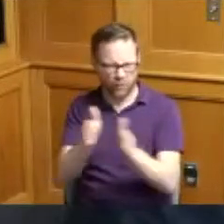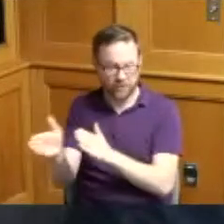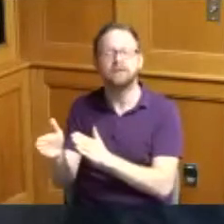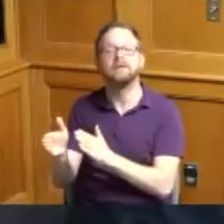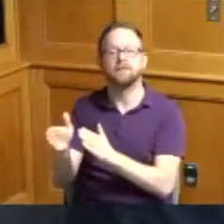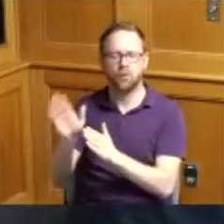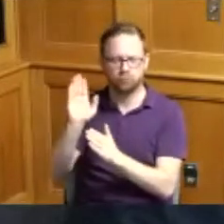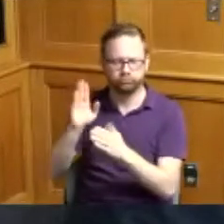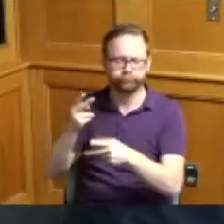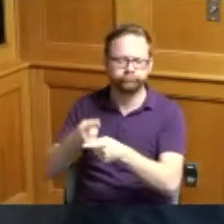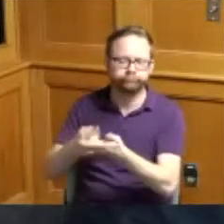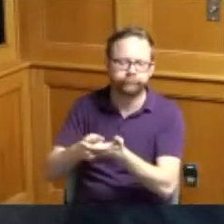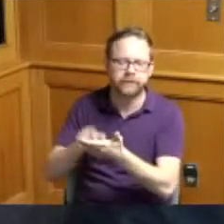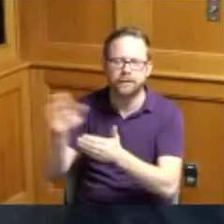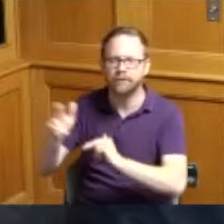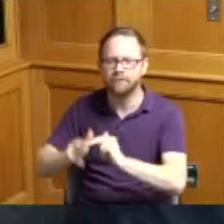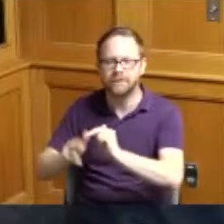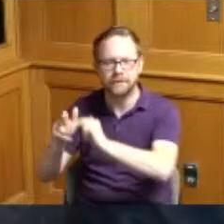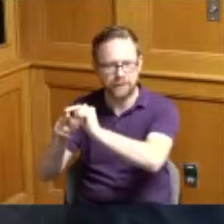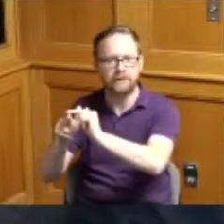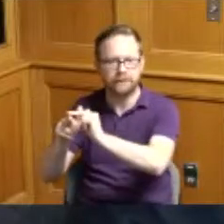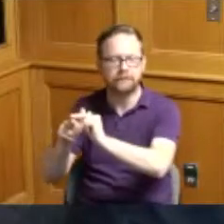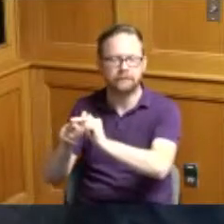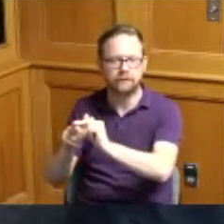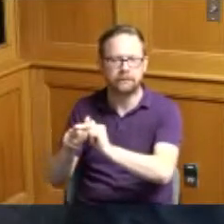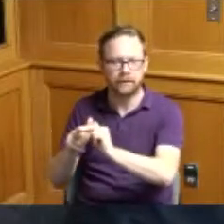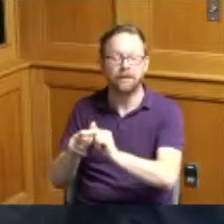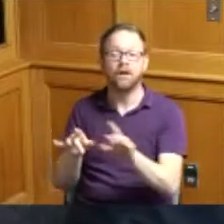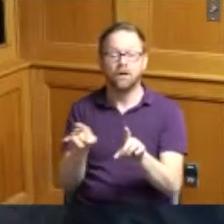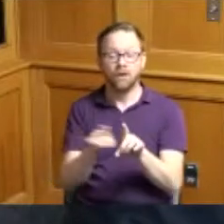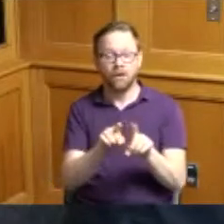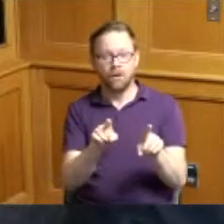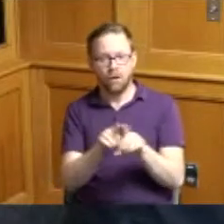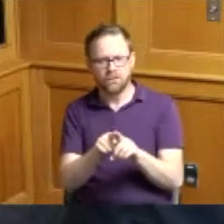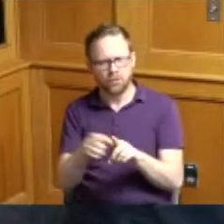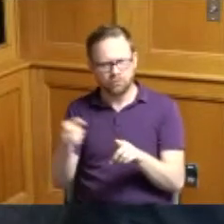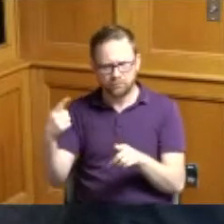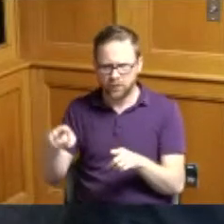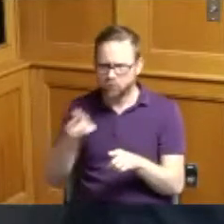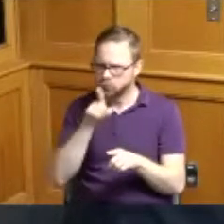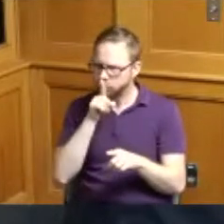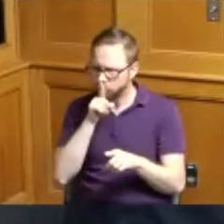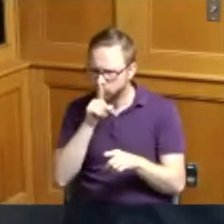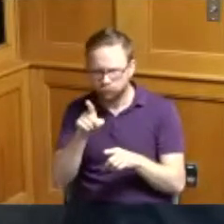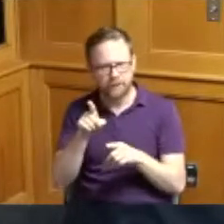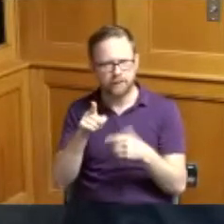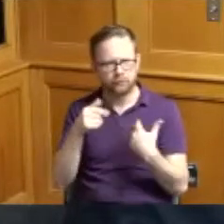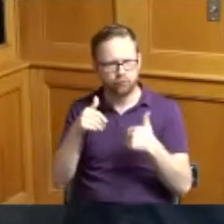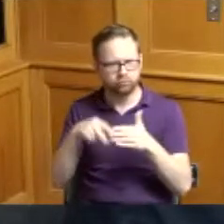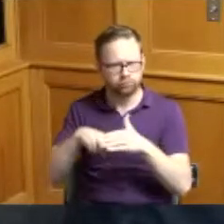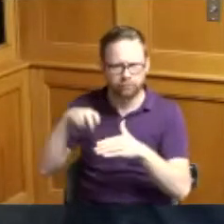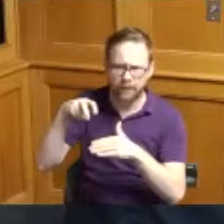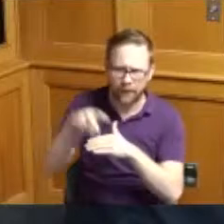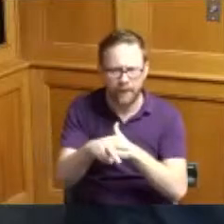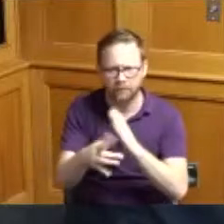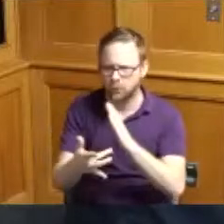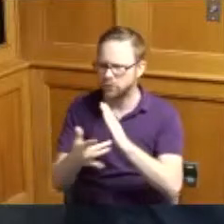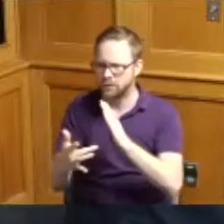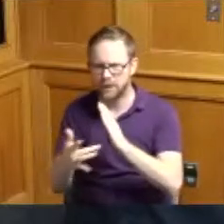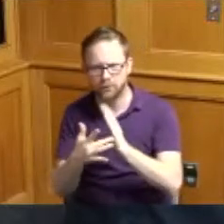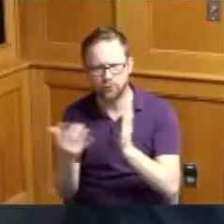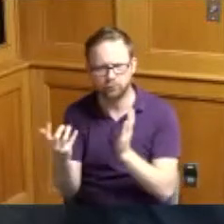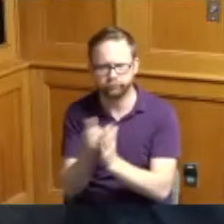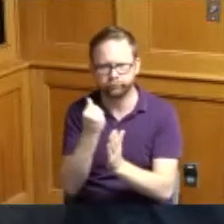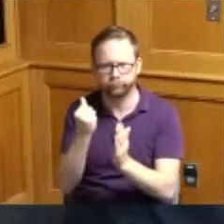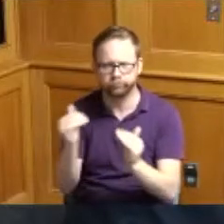also about how they continue to be a forerunner as a technical college or a you know a two-year